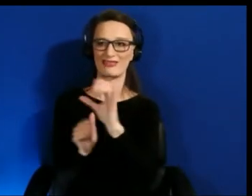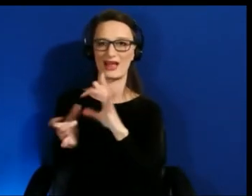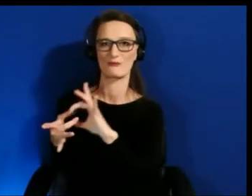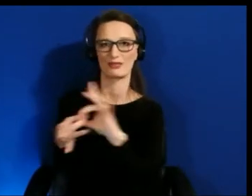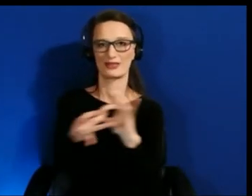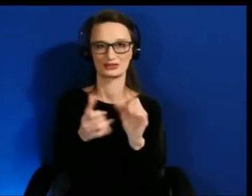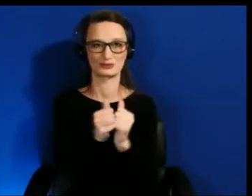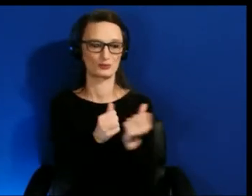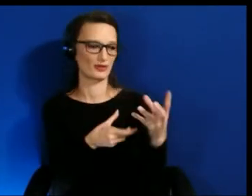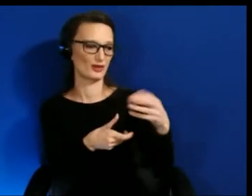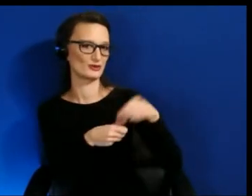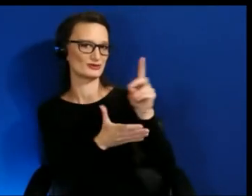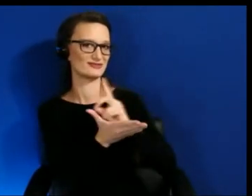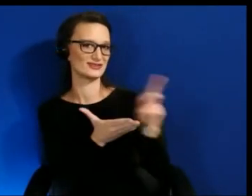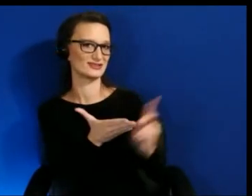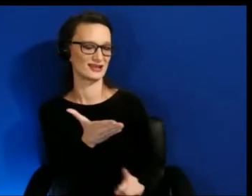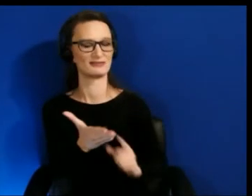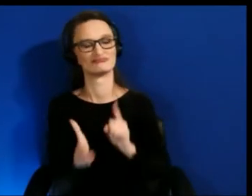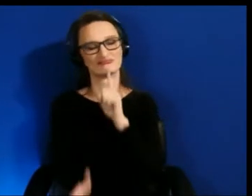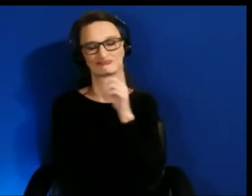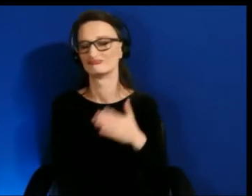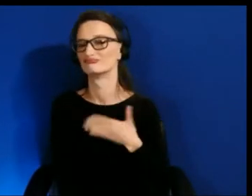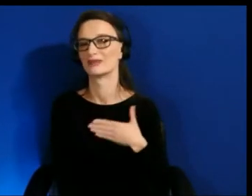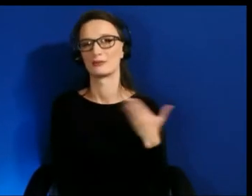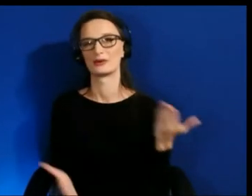design so I'm very happy to be here today. I'm Molly.